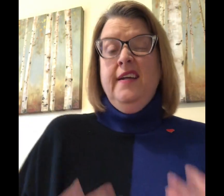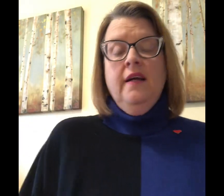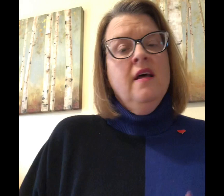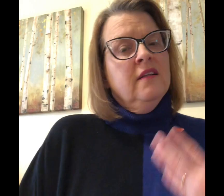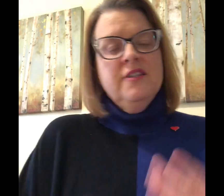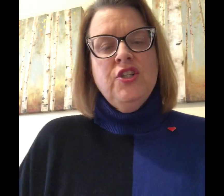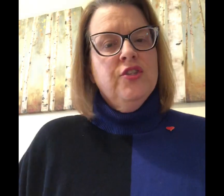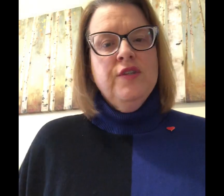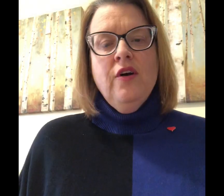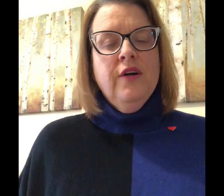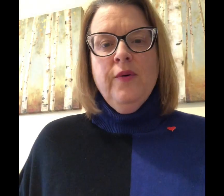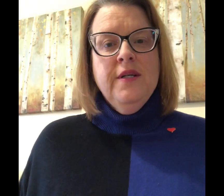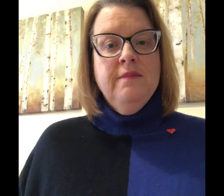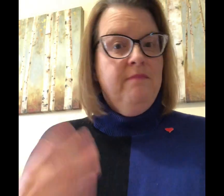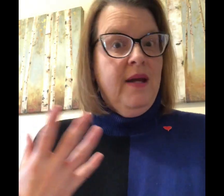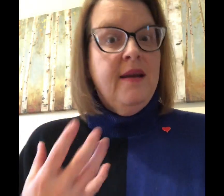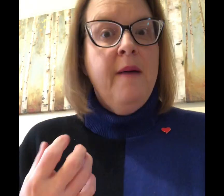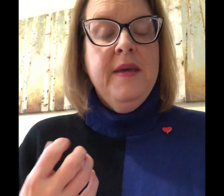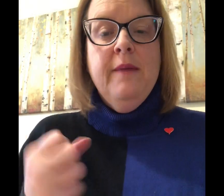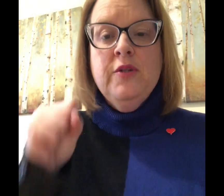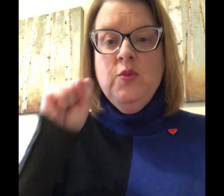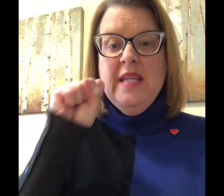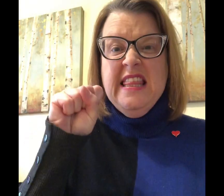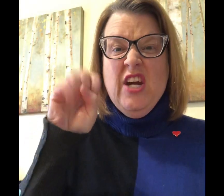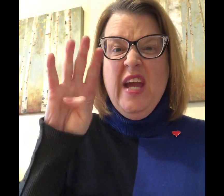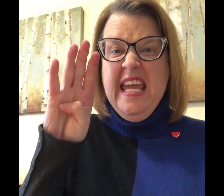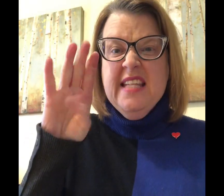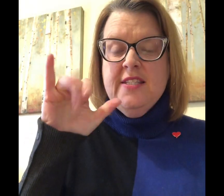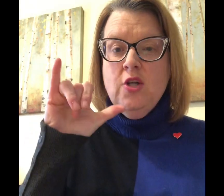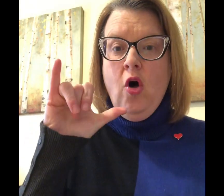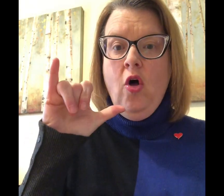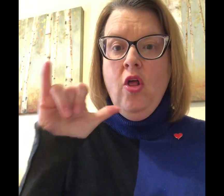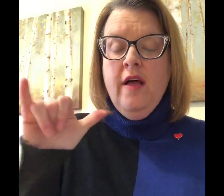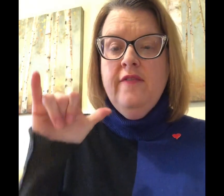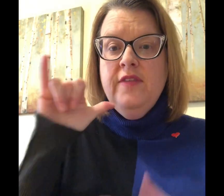the children aren't going may not be able to get their hands in all of the